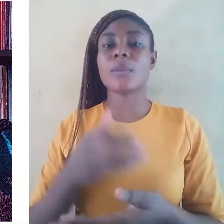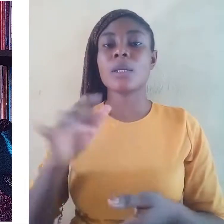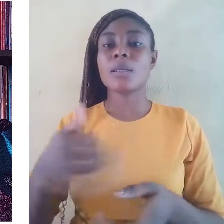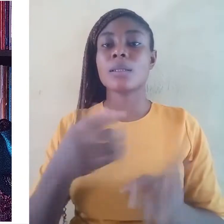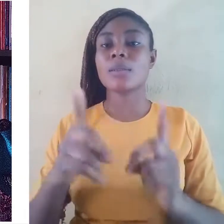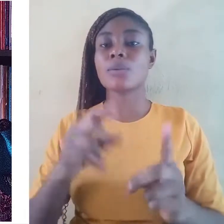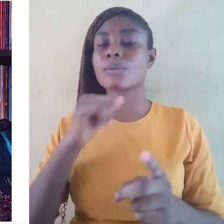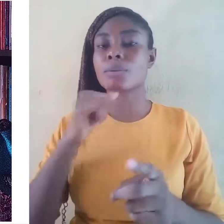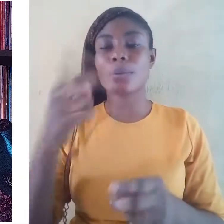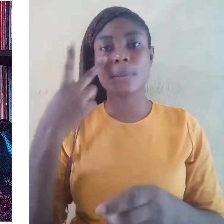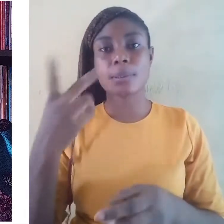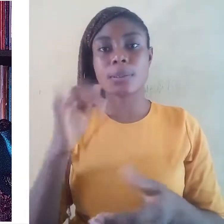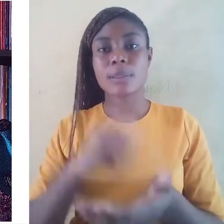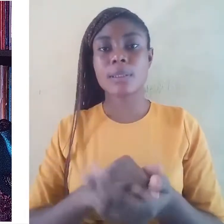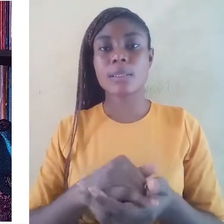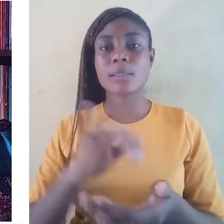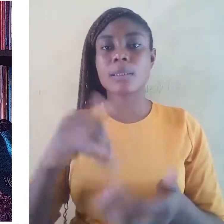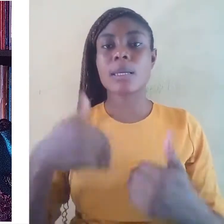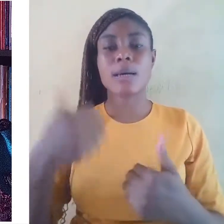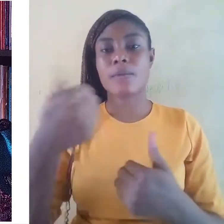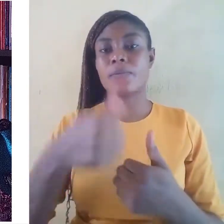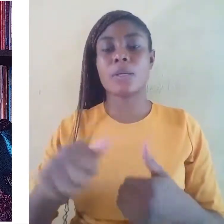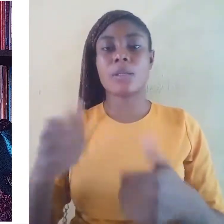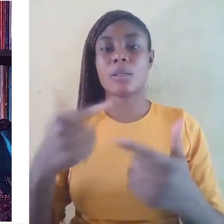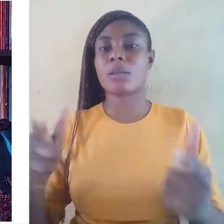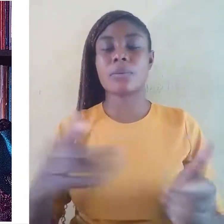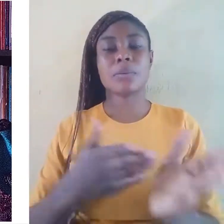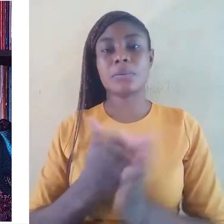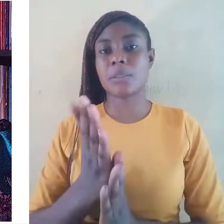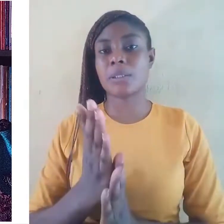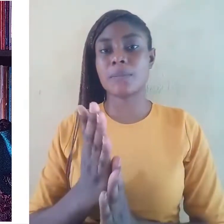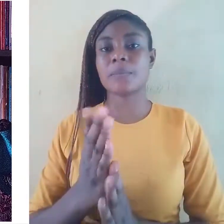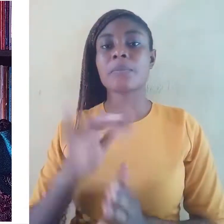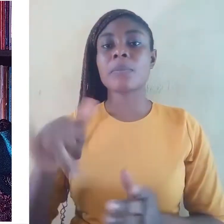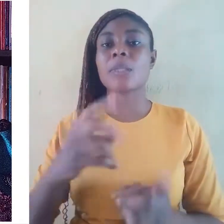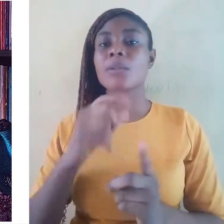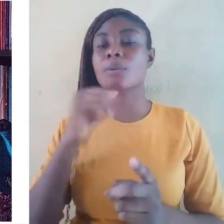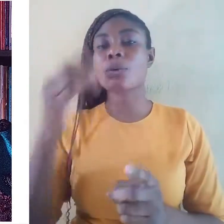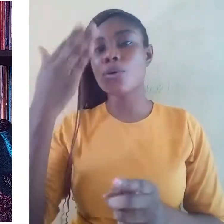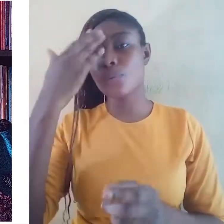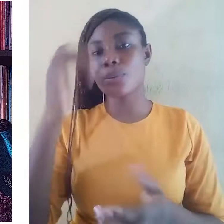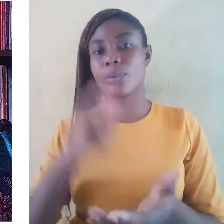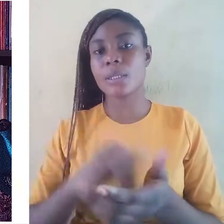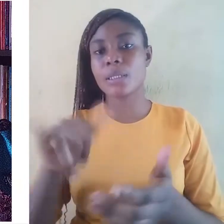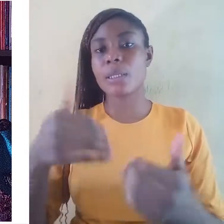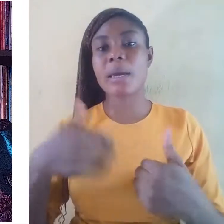They do not that they have any language rights.